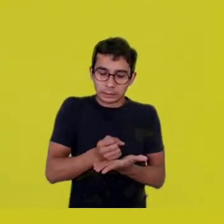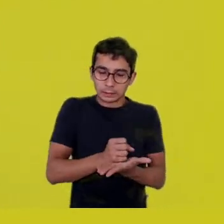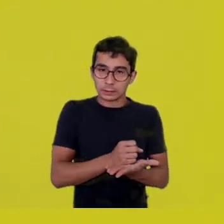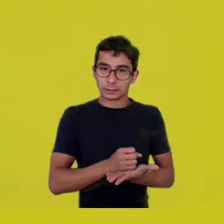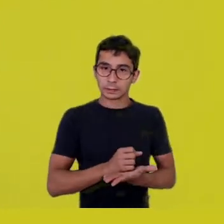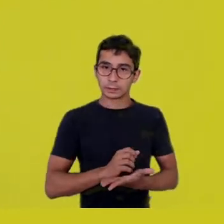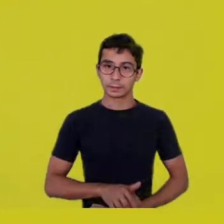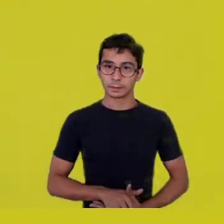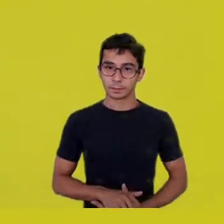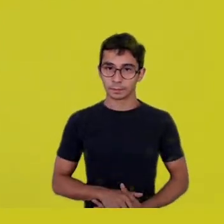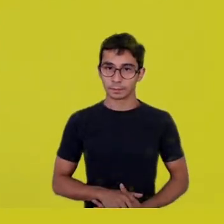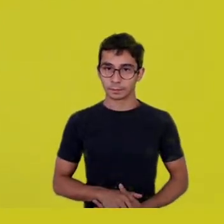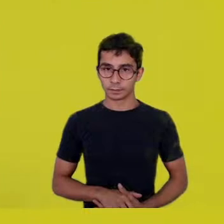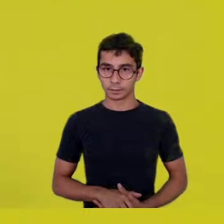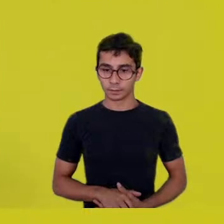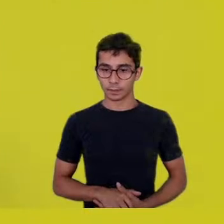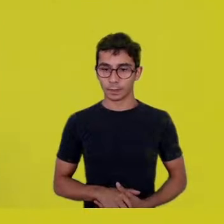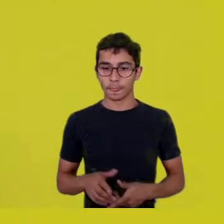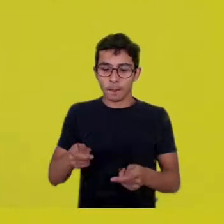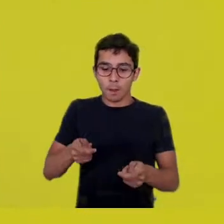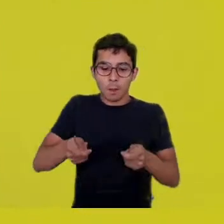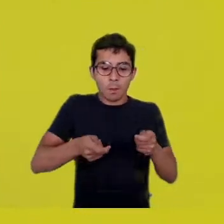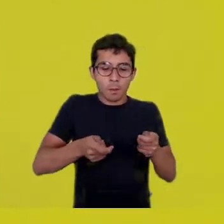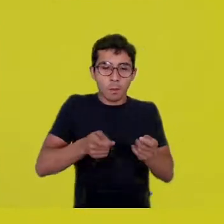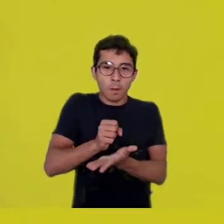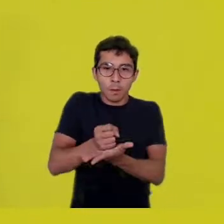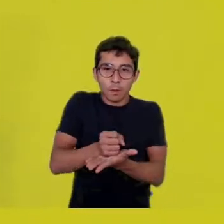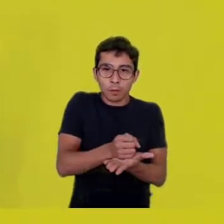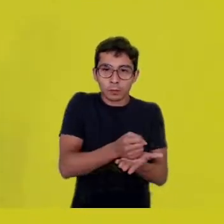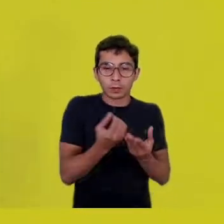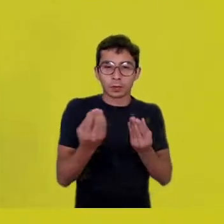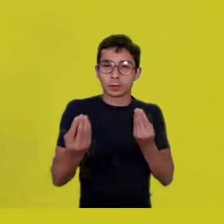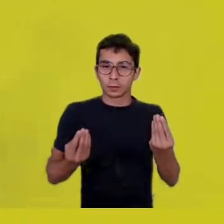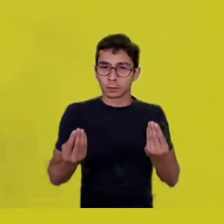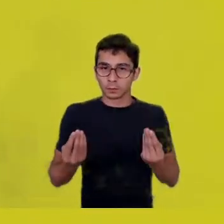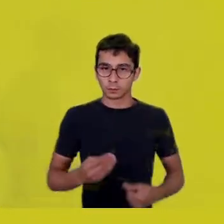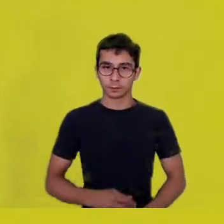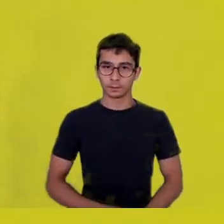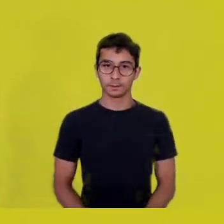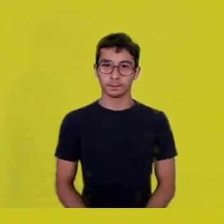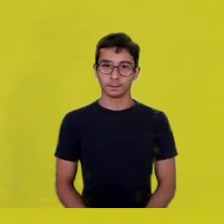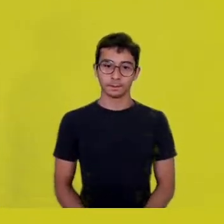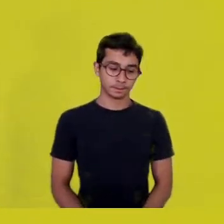Controlled in such a gentle way